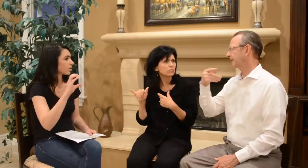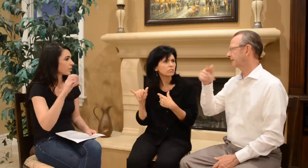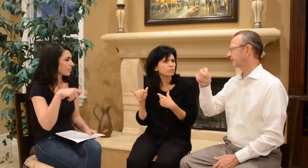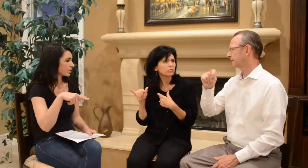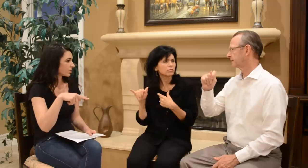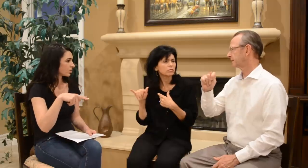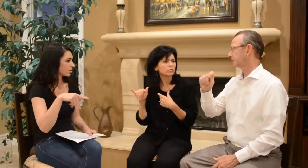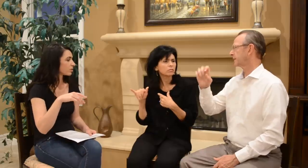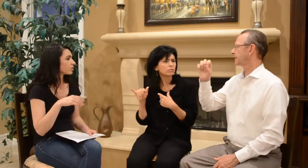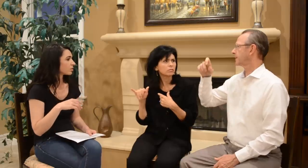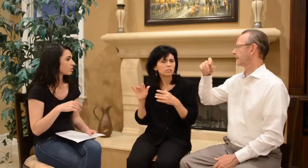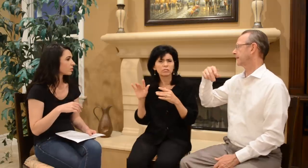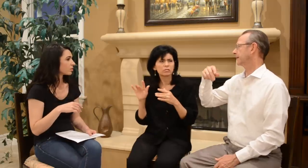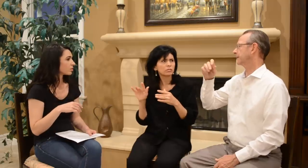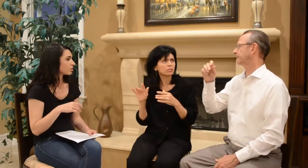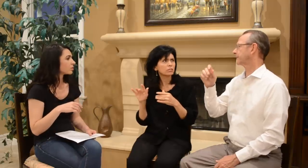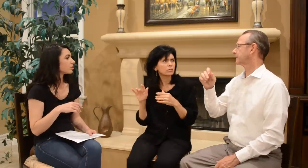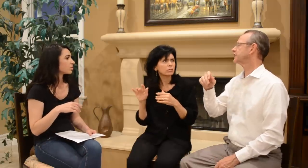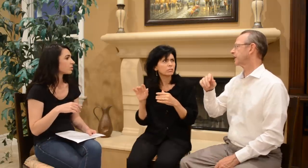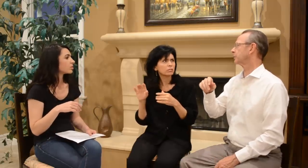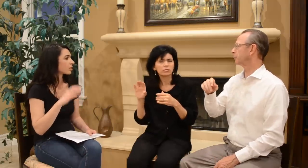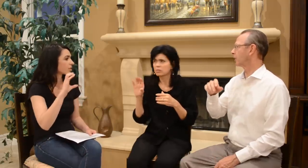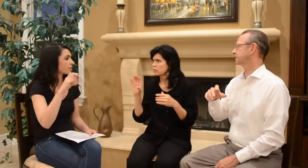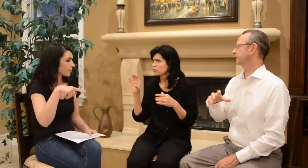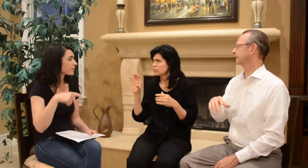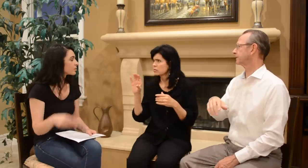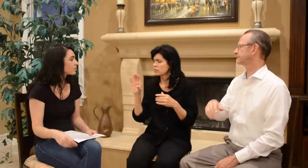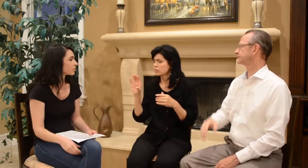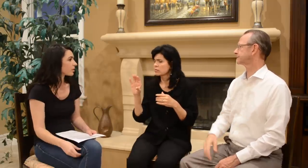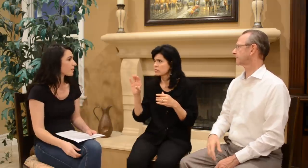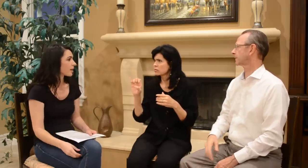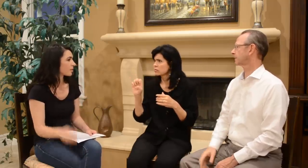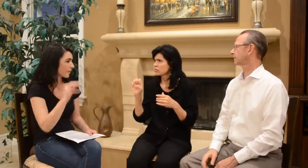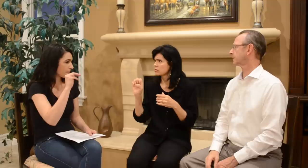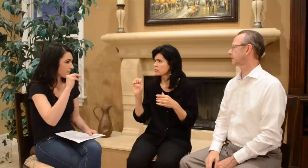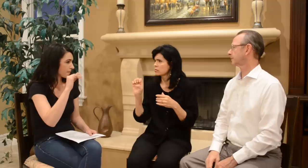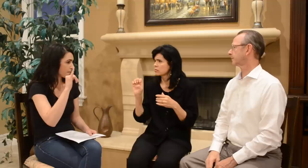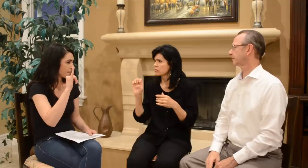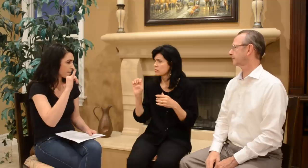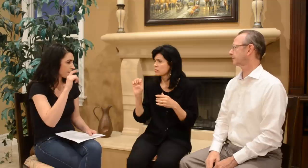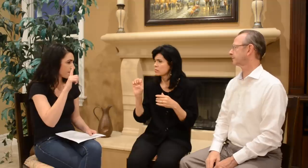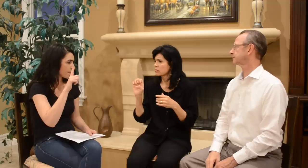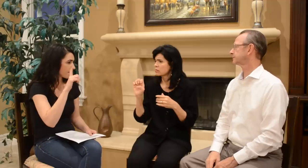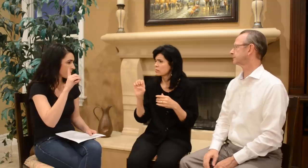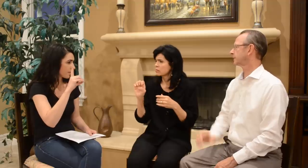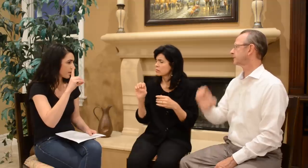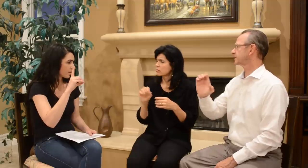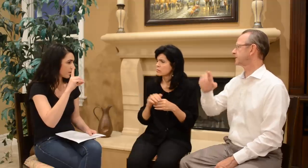Light Cerebral Palsy. CP M-i-l-d